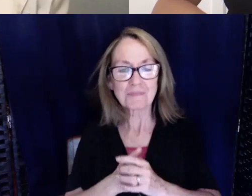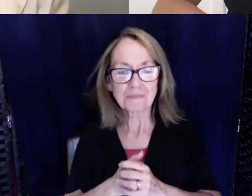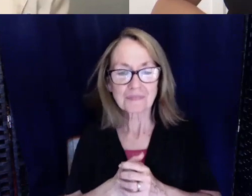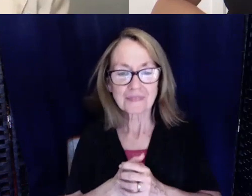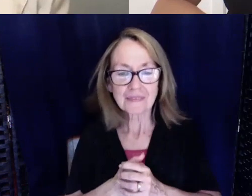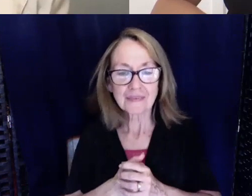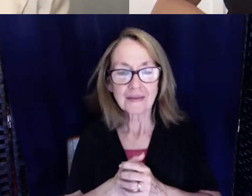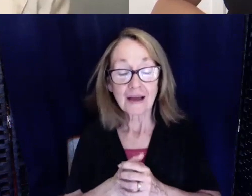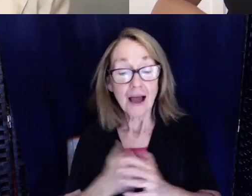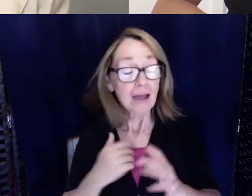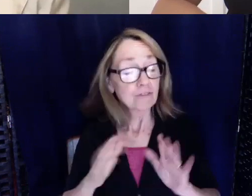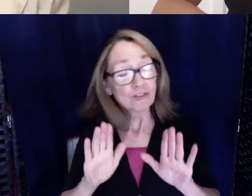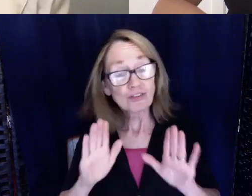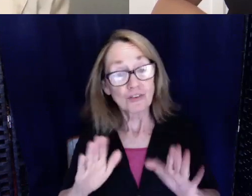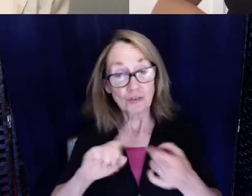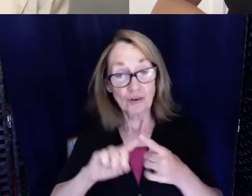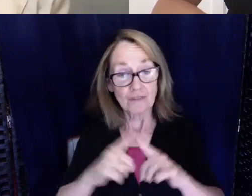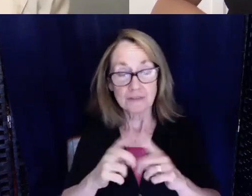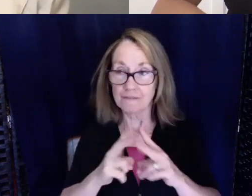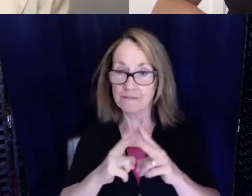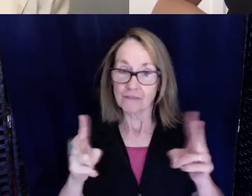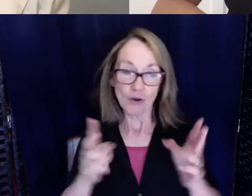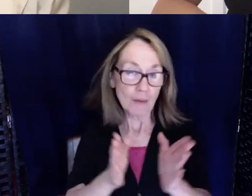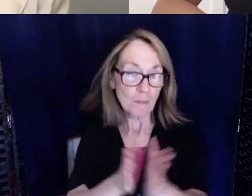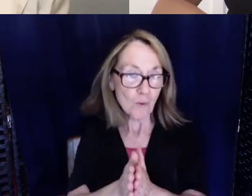great friends that are very motivational and they can also